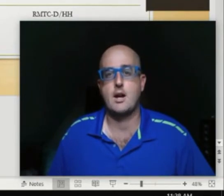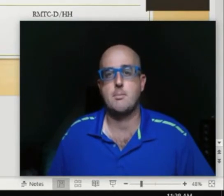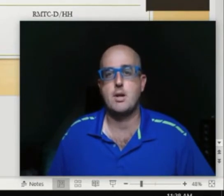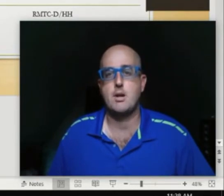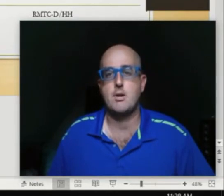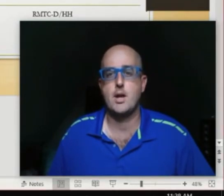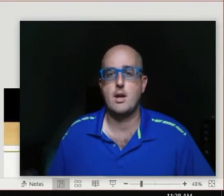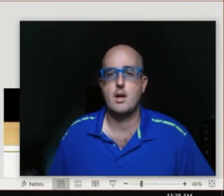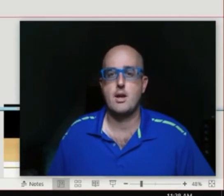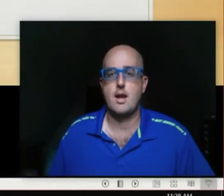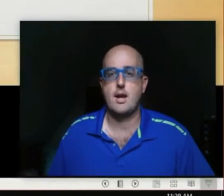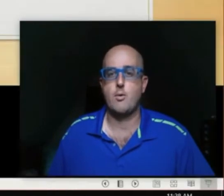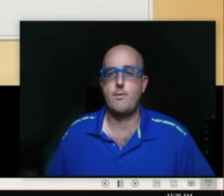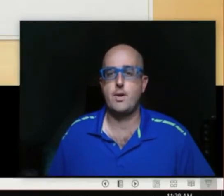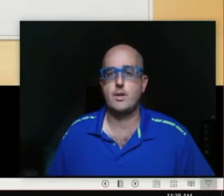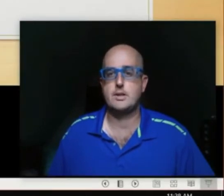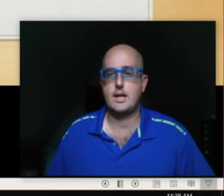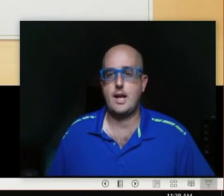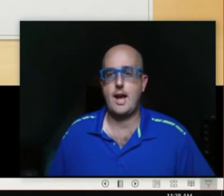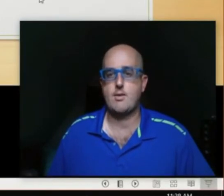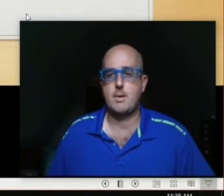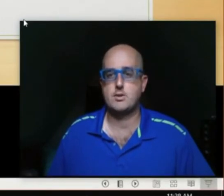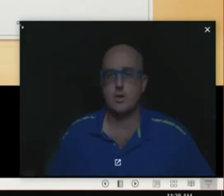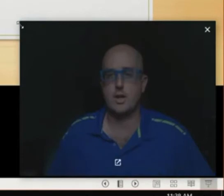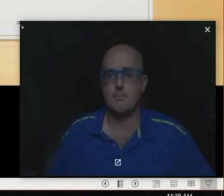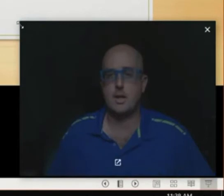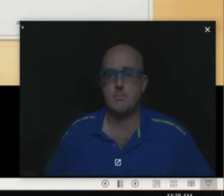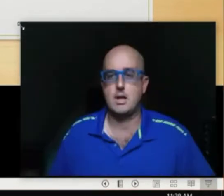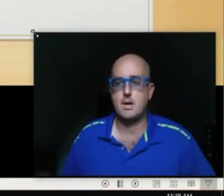up here and it will fill the second half of my screen. And, Iml going to minimize